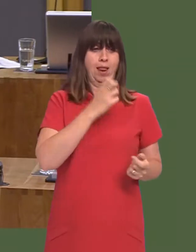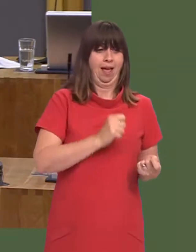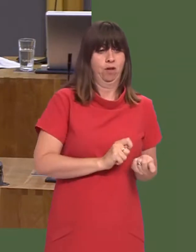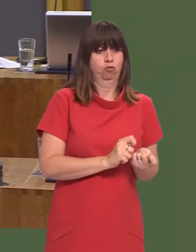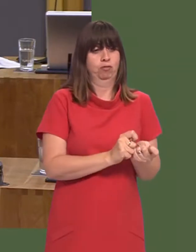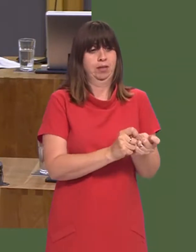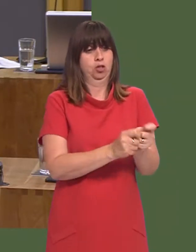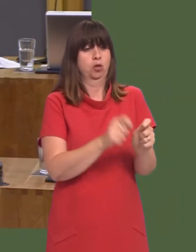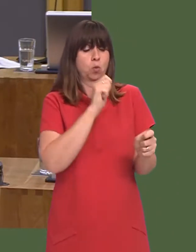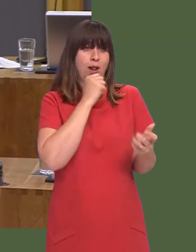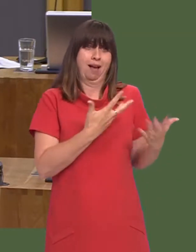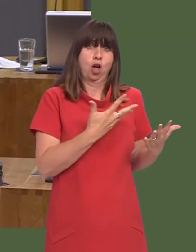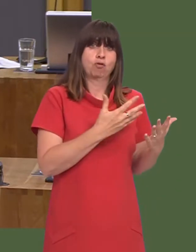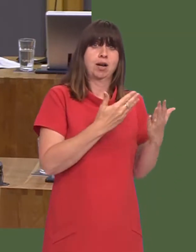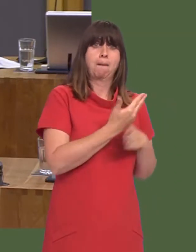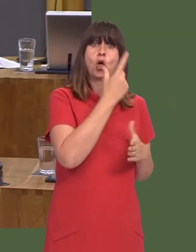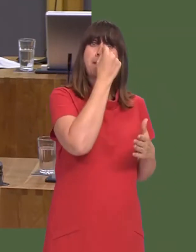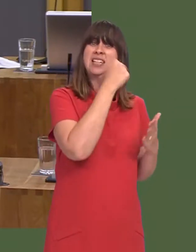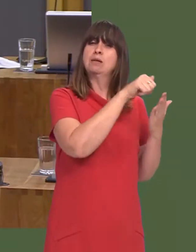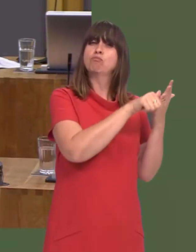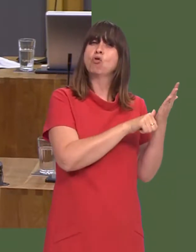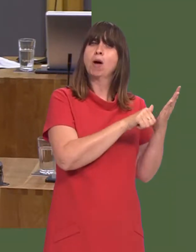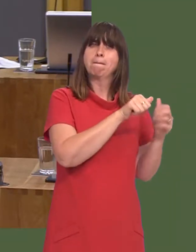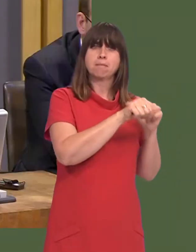Those transitional arrangements will focus on making amendments to the current employability